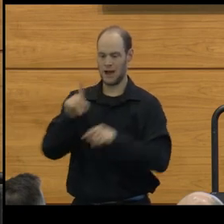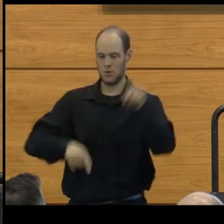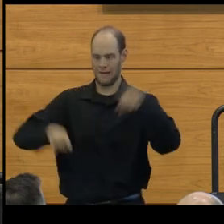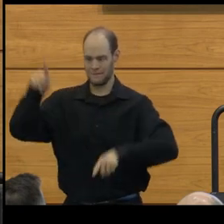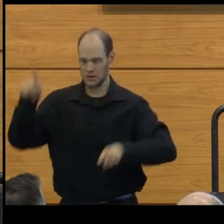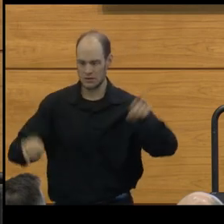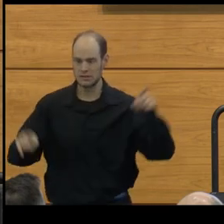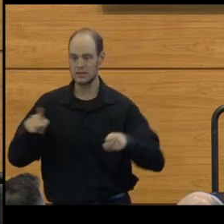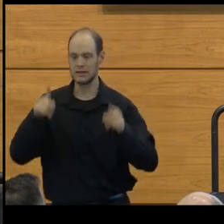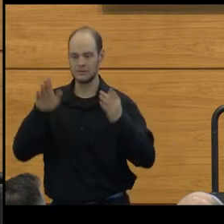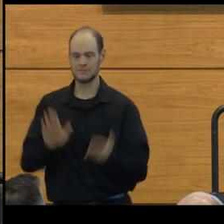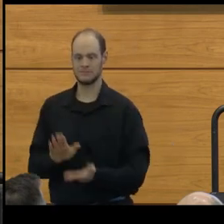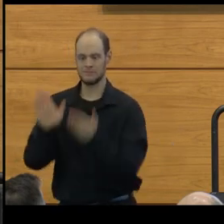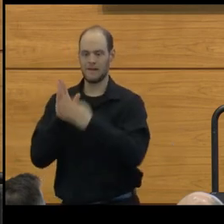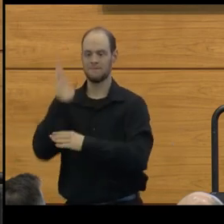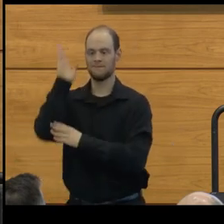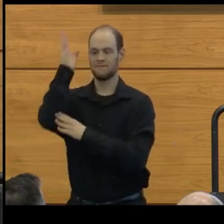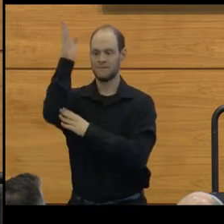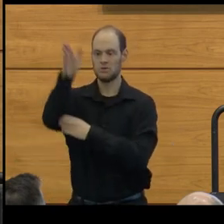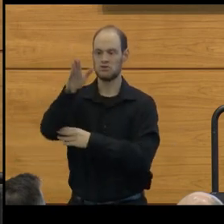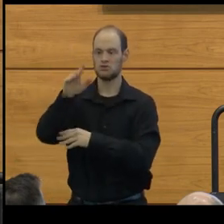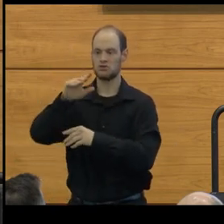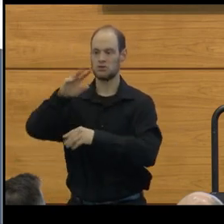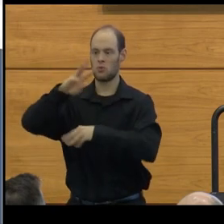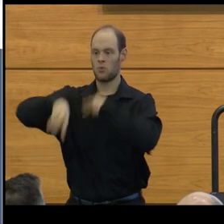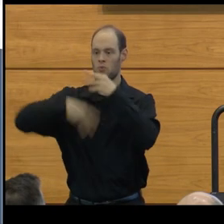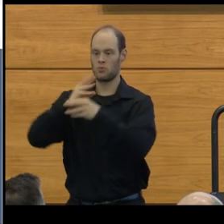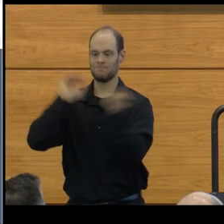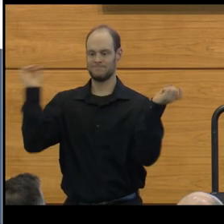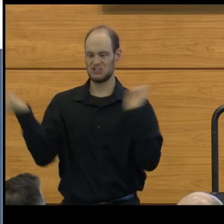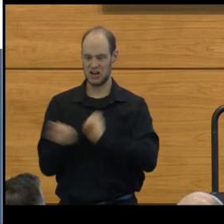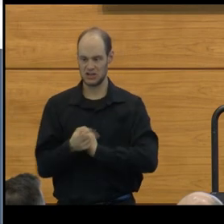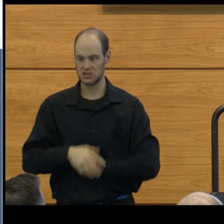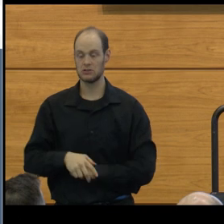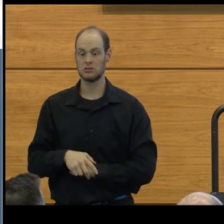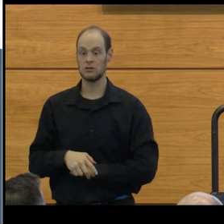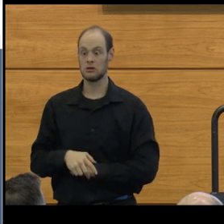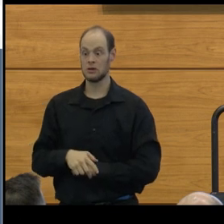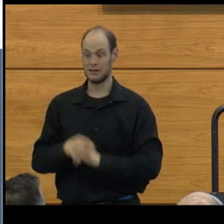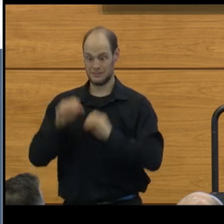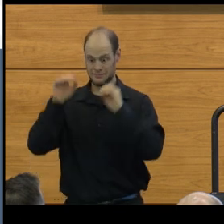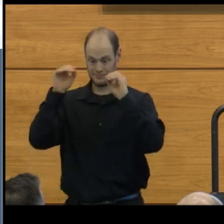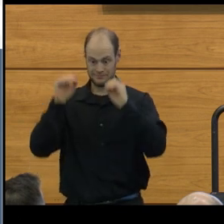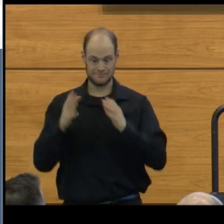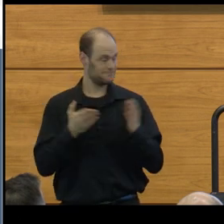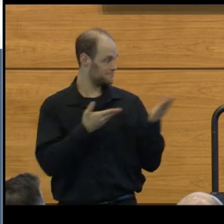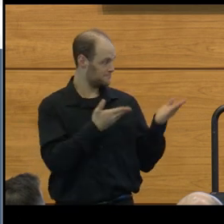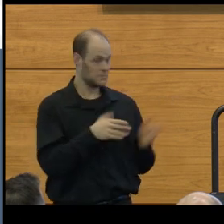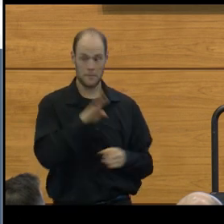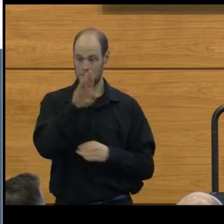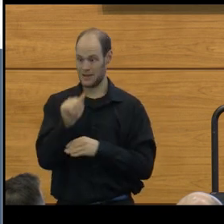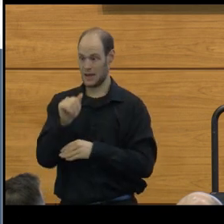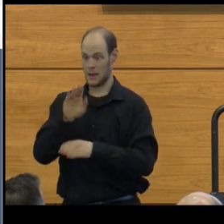in the face of future global change. Professor Davis Rabosky earned her BA in biology,